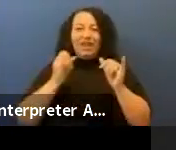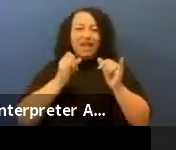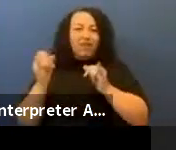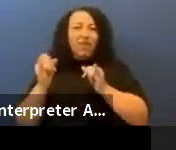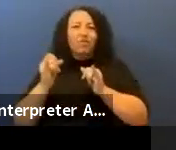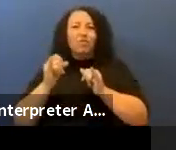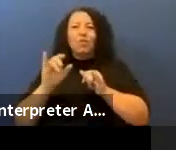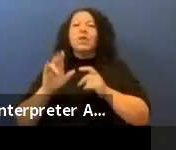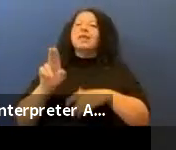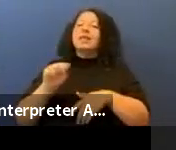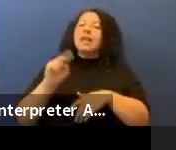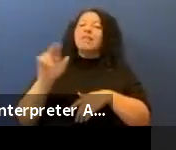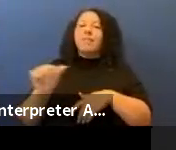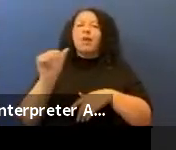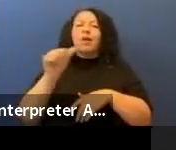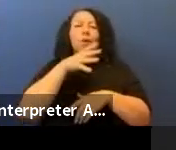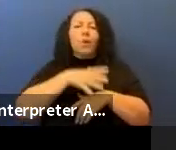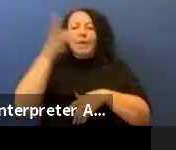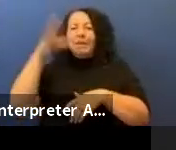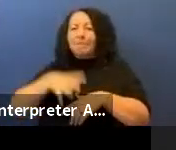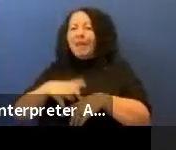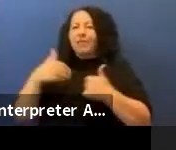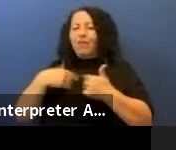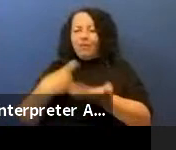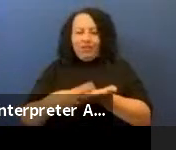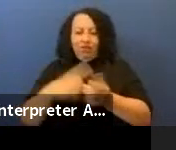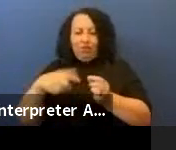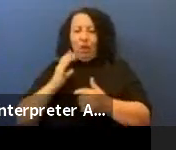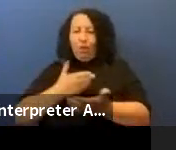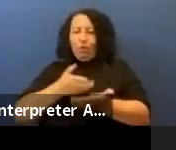to have a discussion about our rights as contemporary human beings.